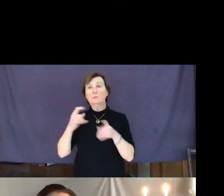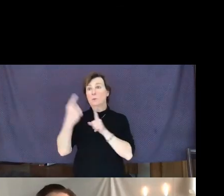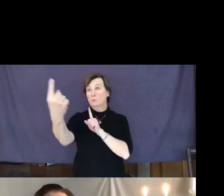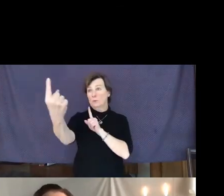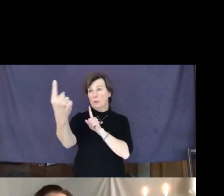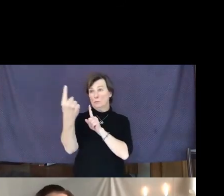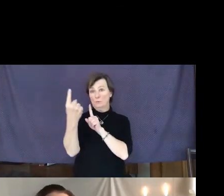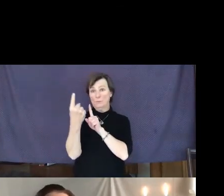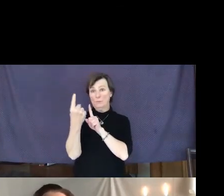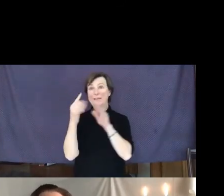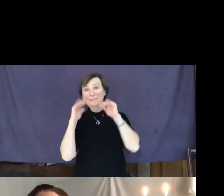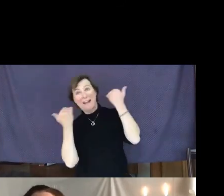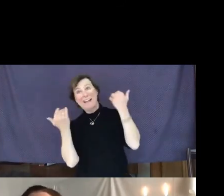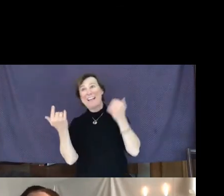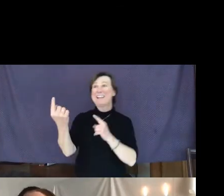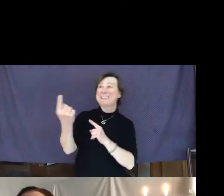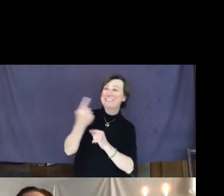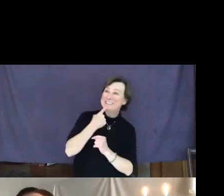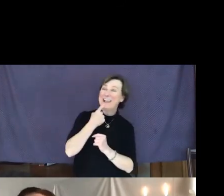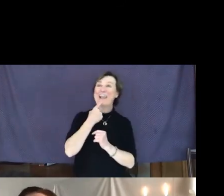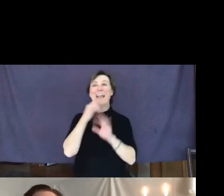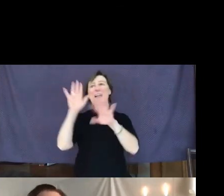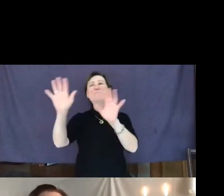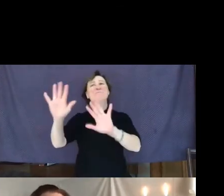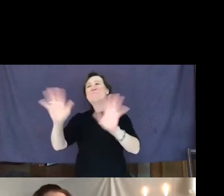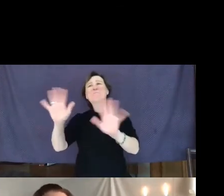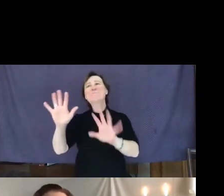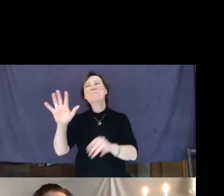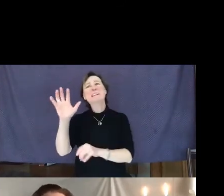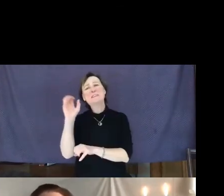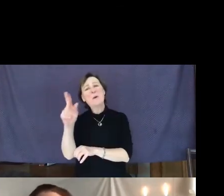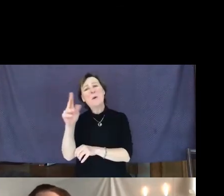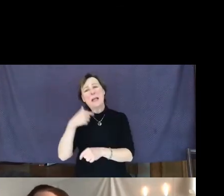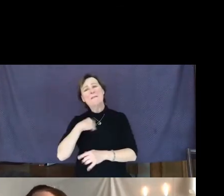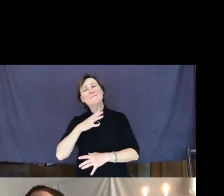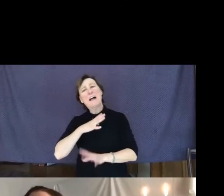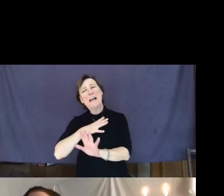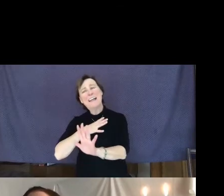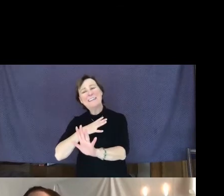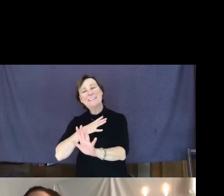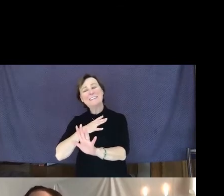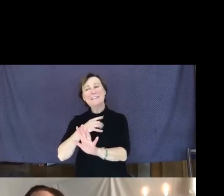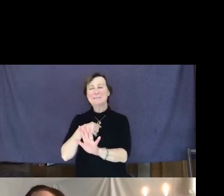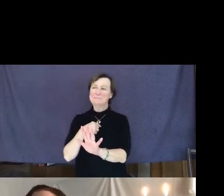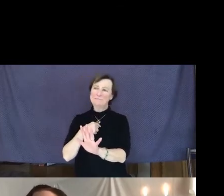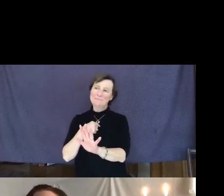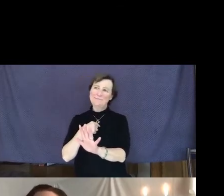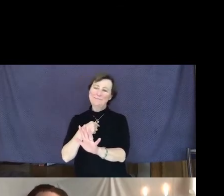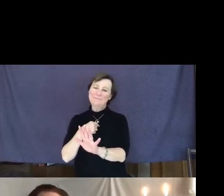smiling and saying, "It's okay, it's okay, we're fine." And then a woman,